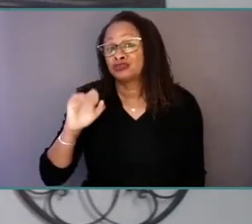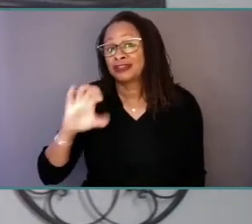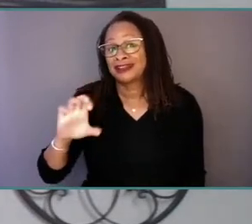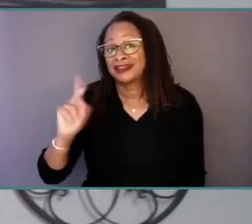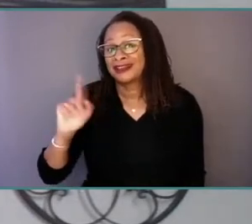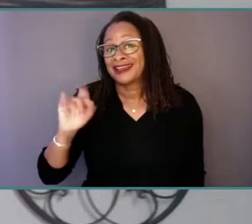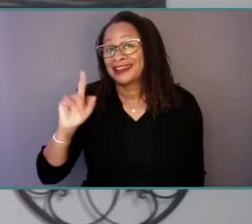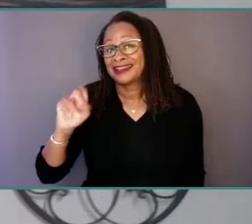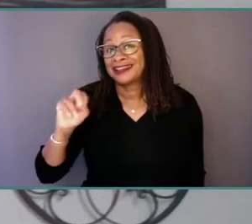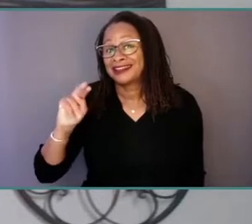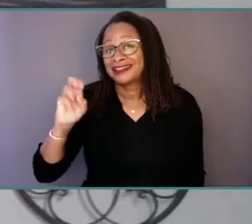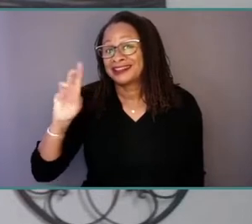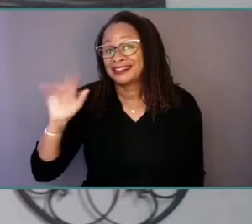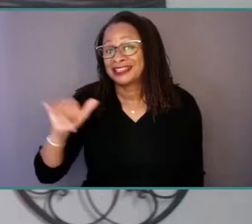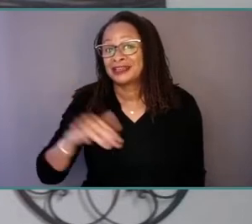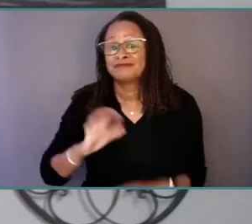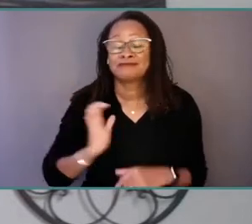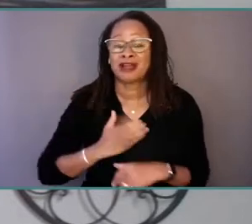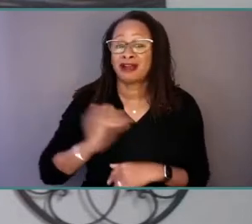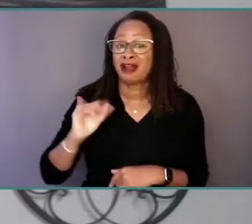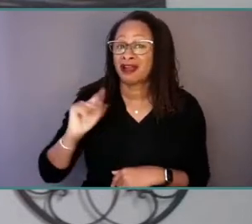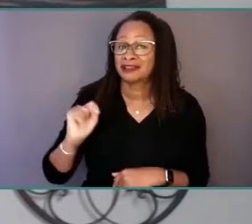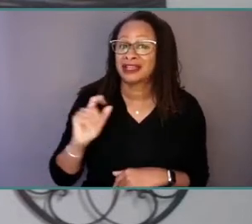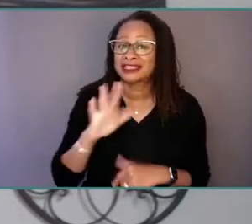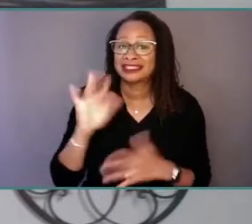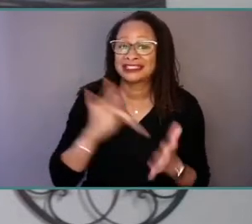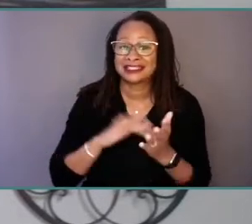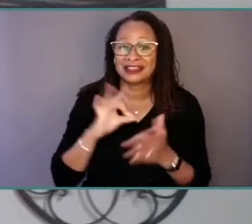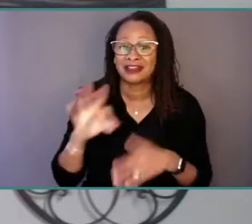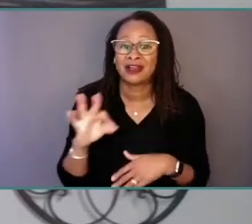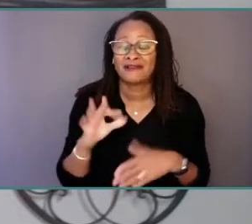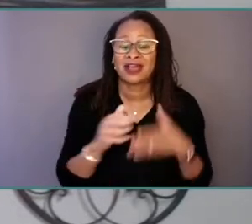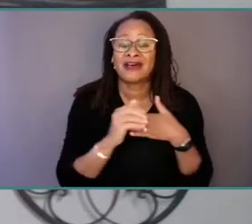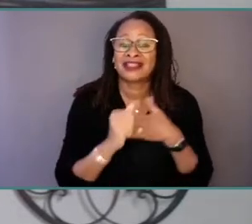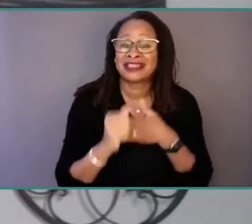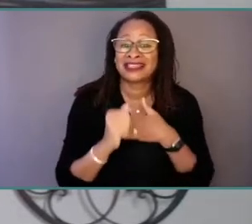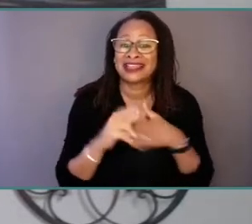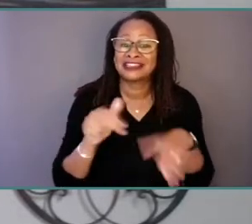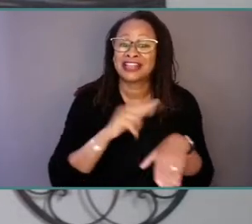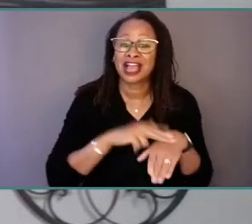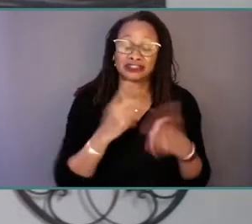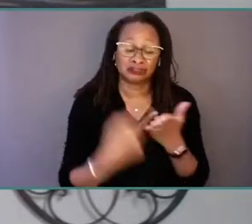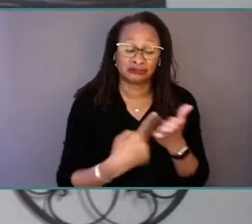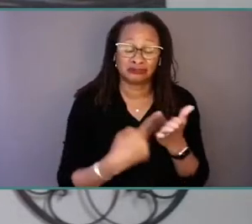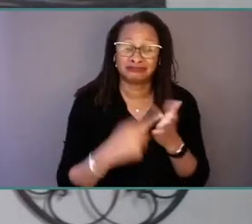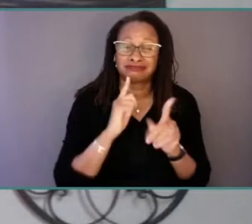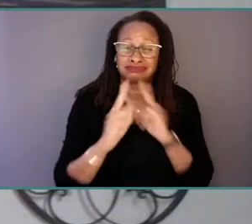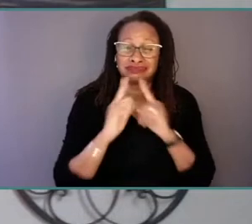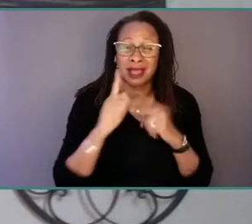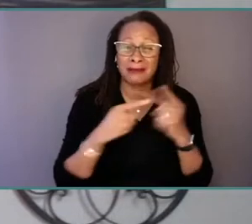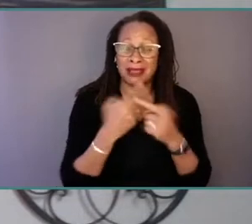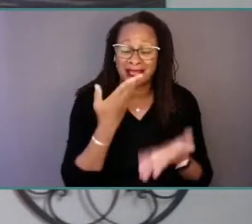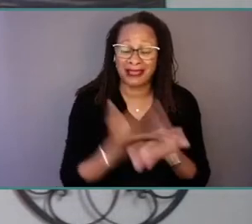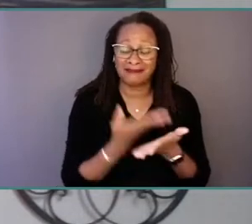our center has been at the helm of leading national dialogue around the importance of evidence-based solutions to advancing equity for all.